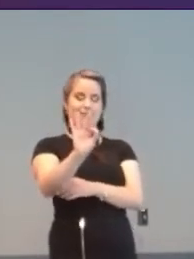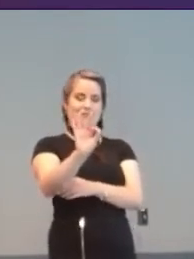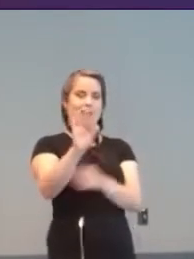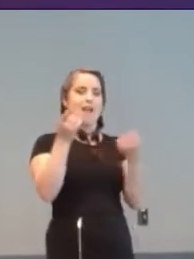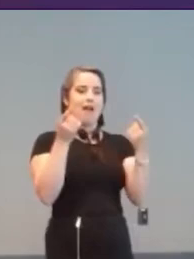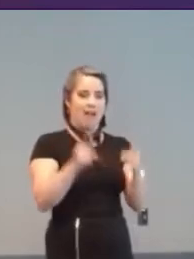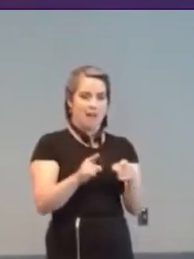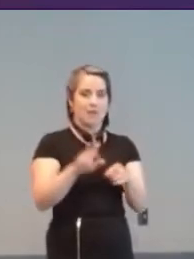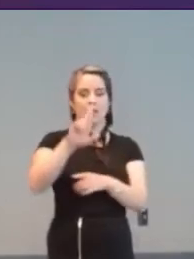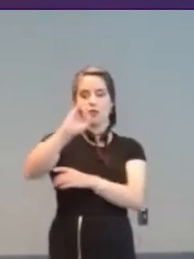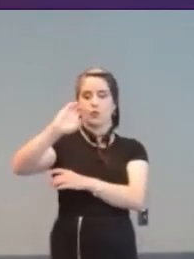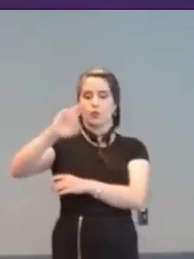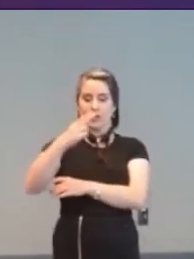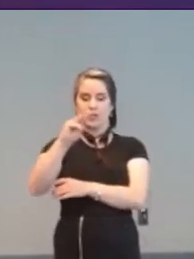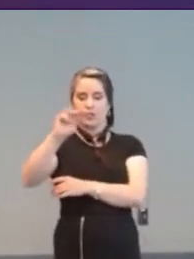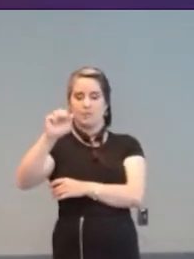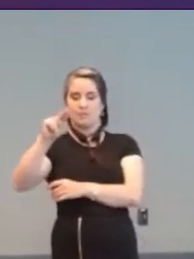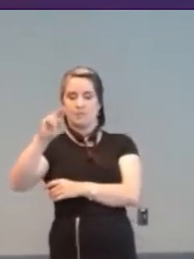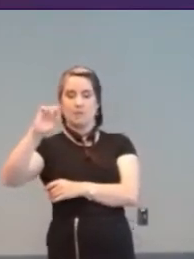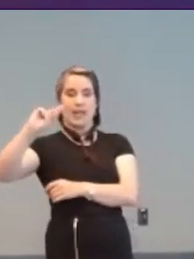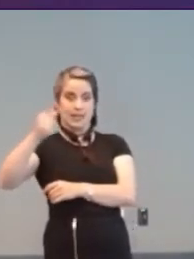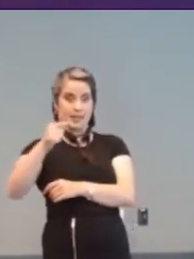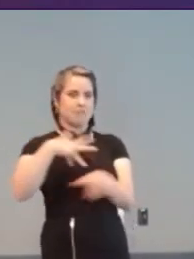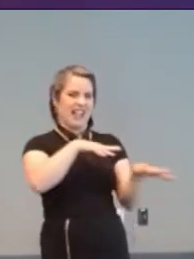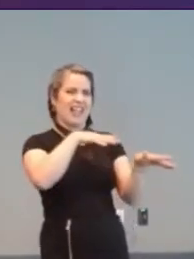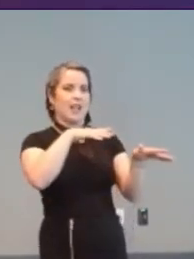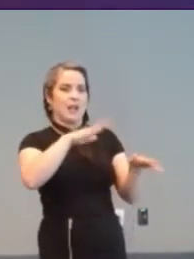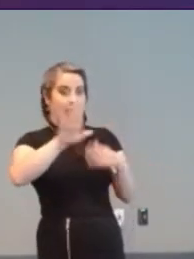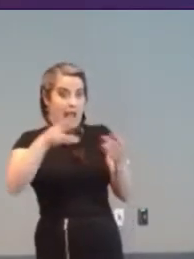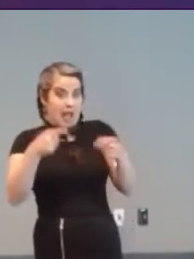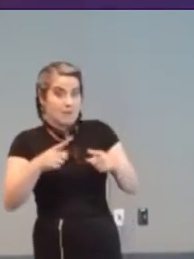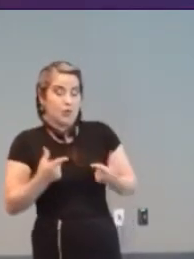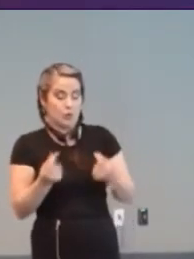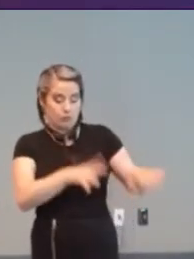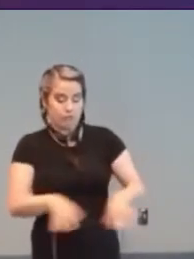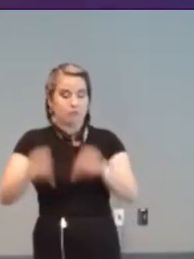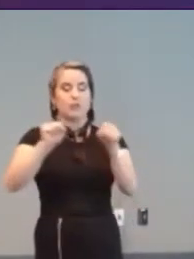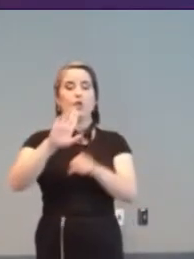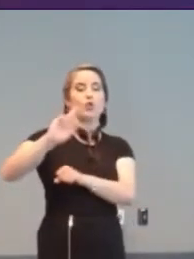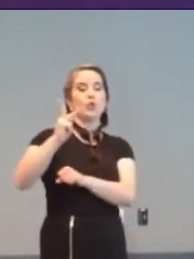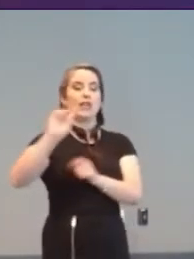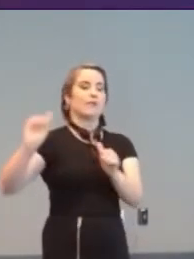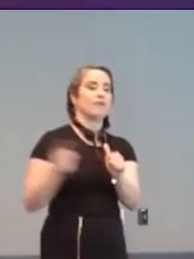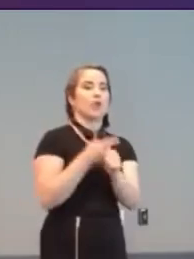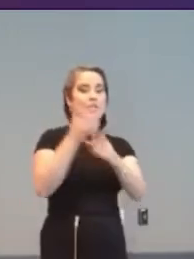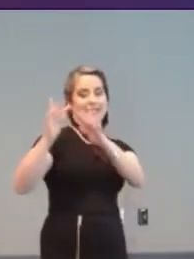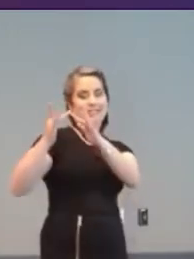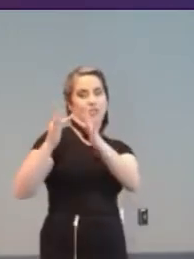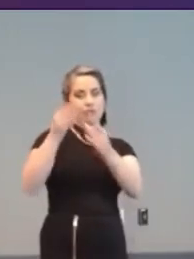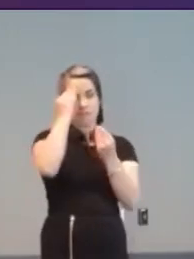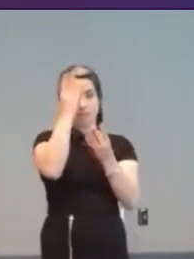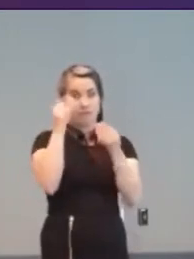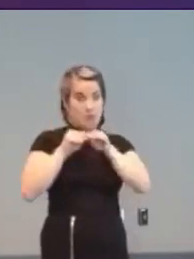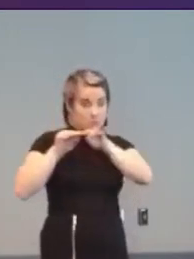who had left Possum, ran the UK’s first on-line disability information service.